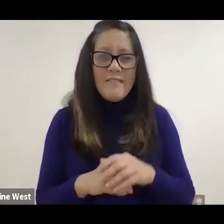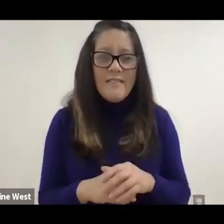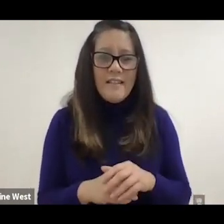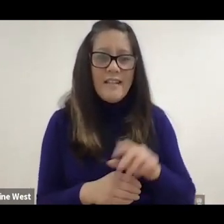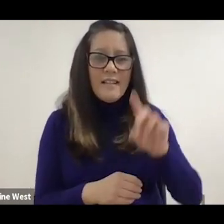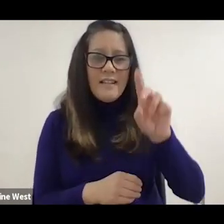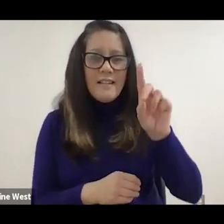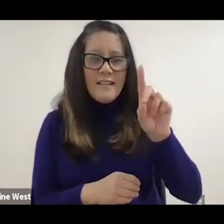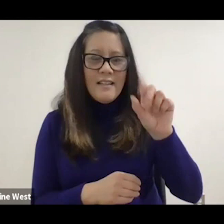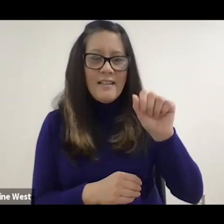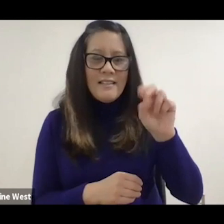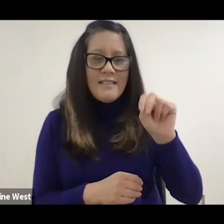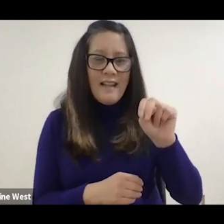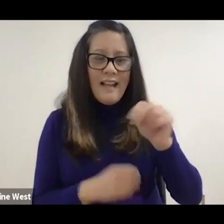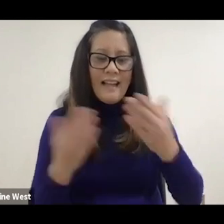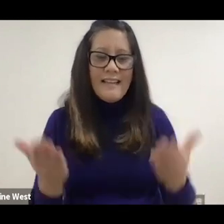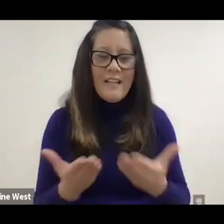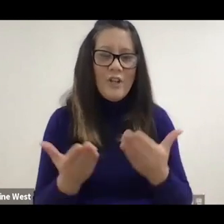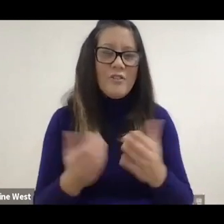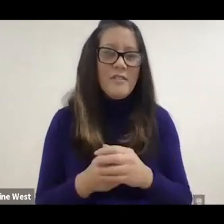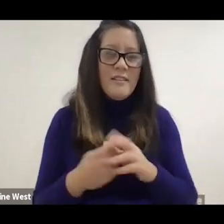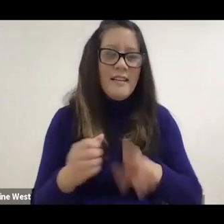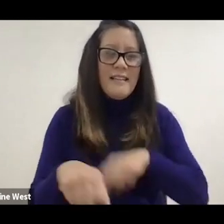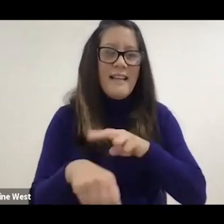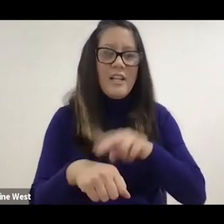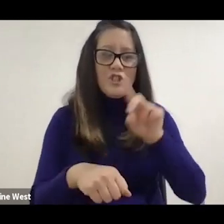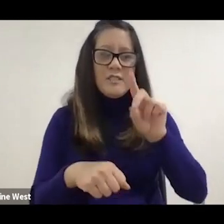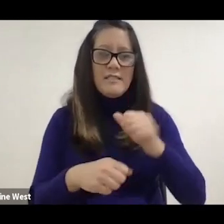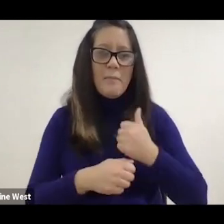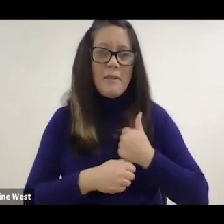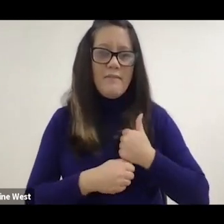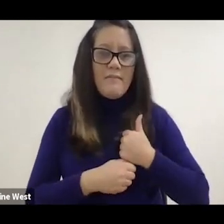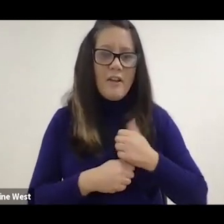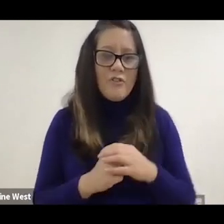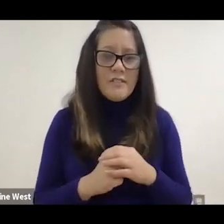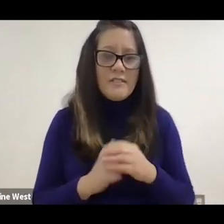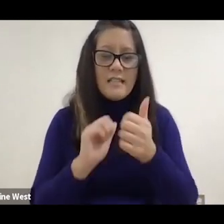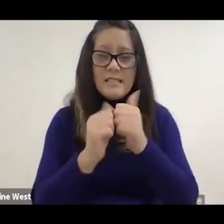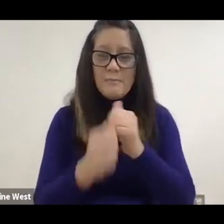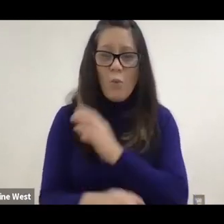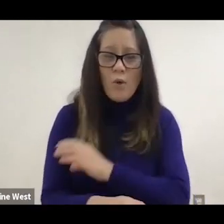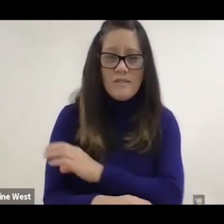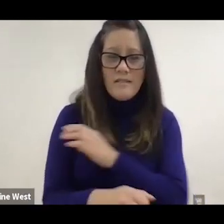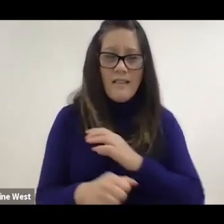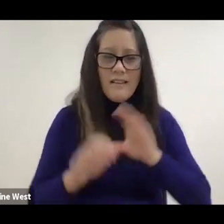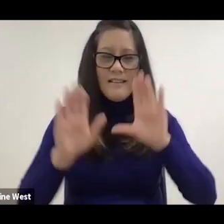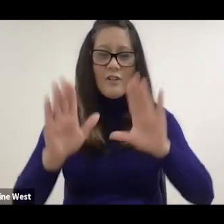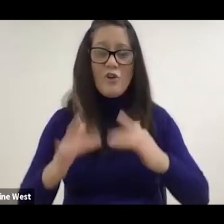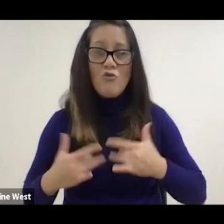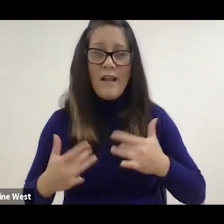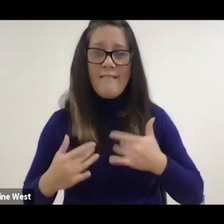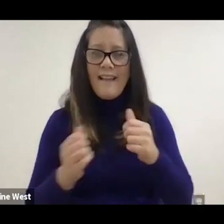I'm here at the National Disabled Veterans Winter Sports Clinic a great great event that we do with